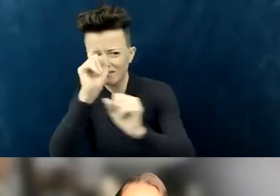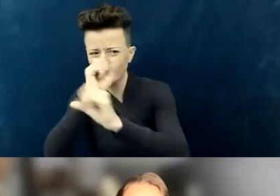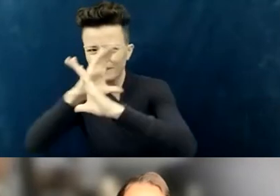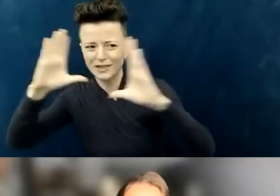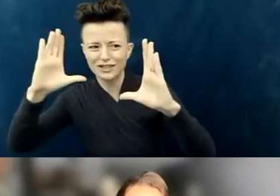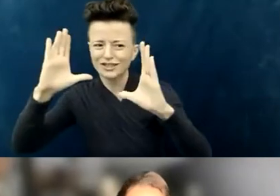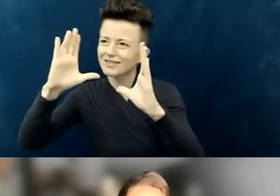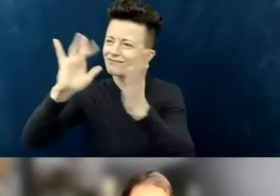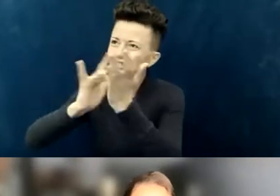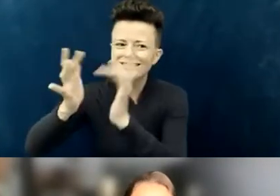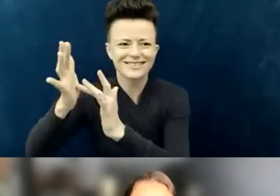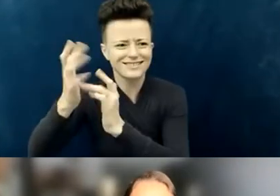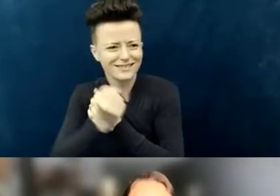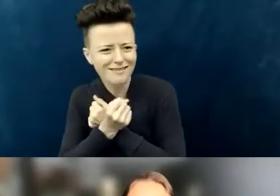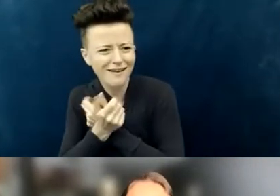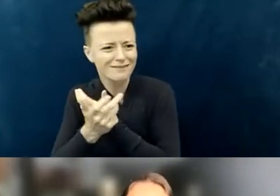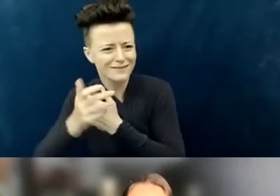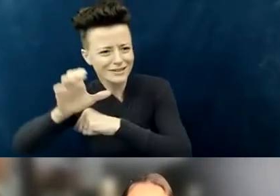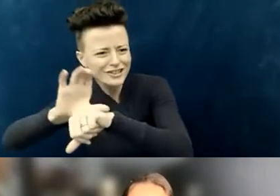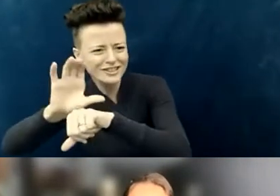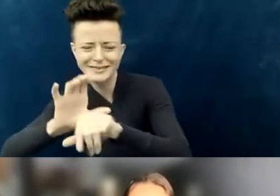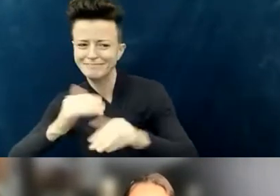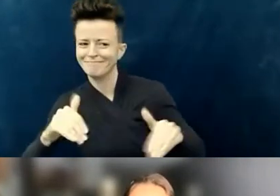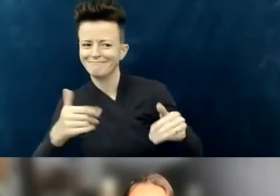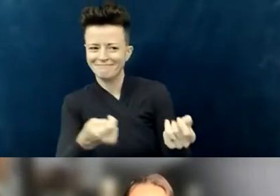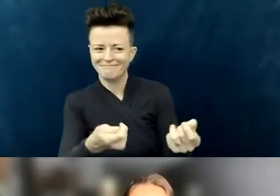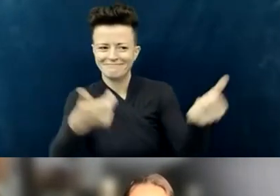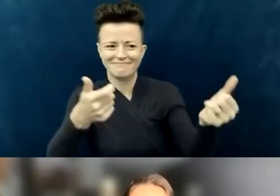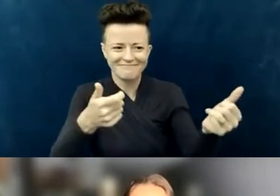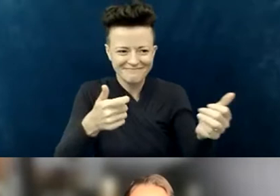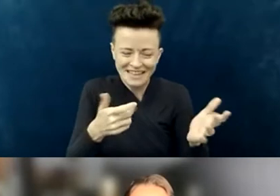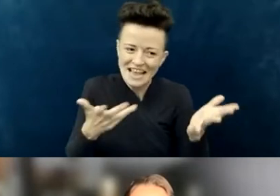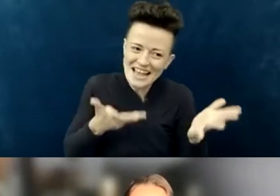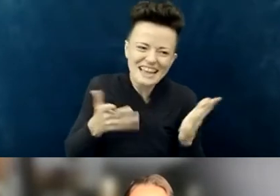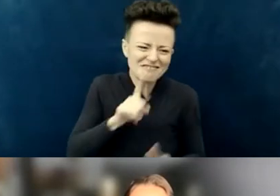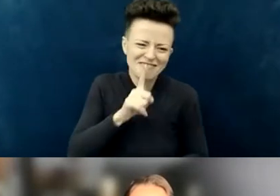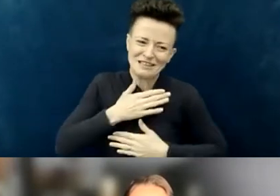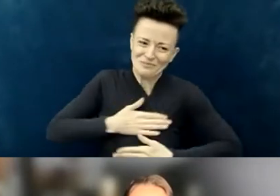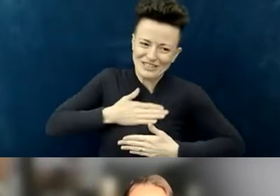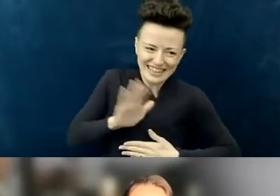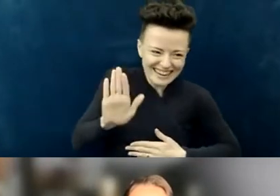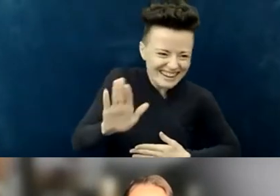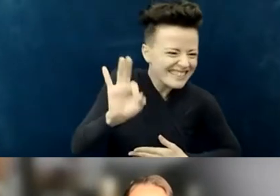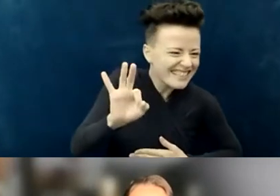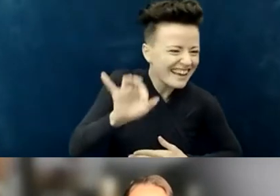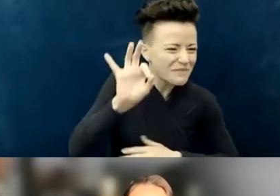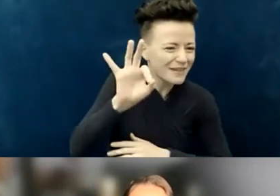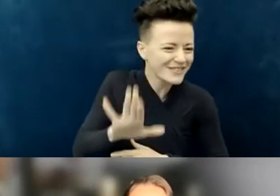Anyway, I really enjoyed meeting with that pastor and appreciated his response